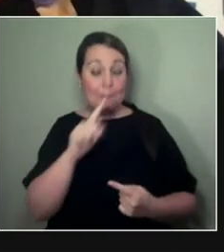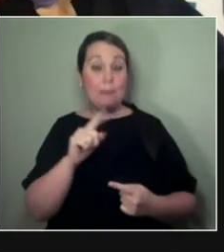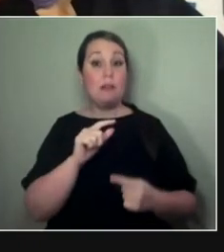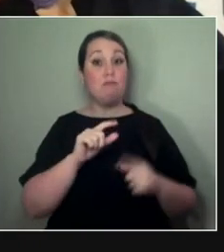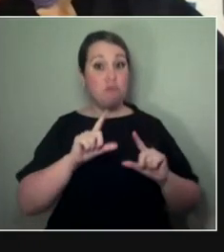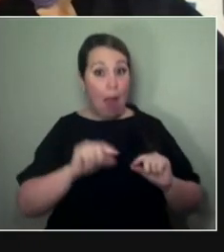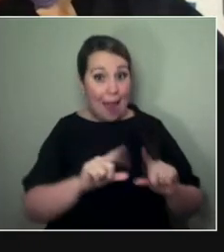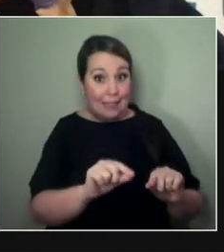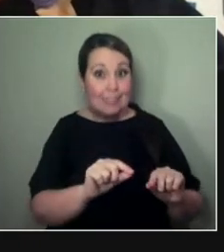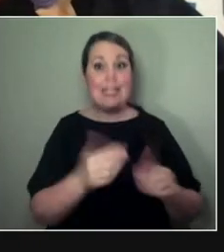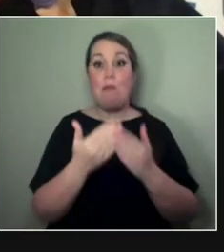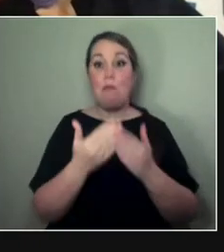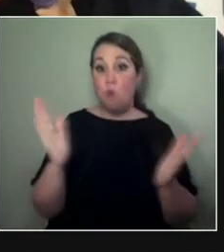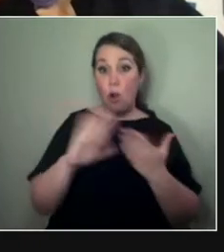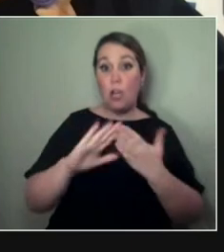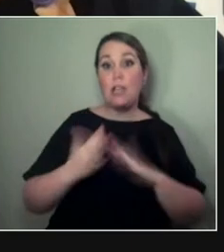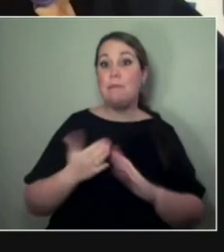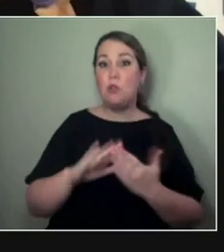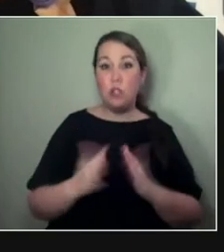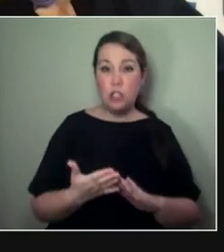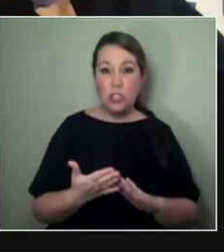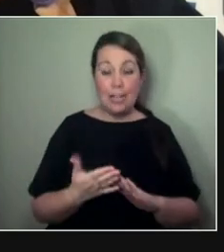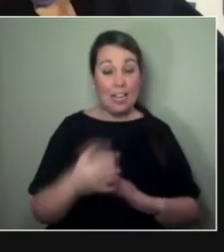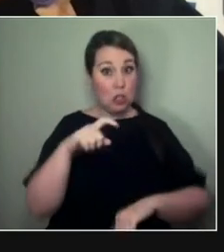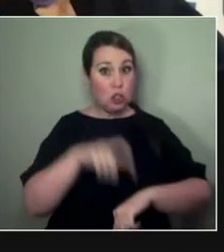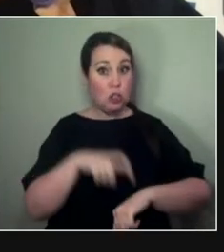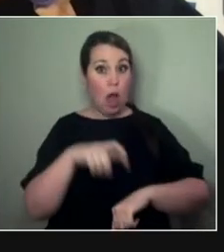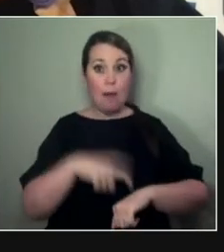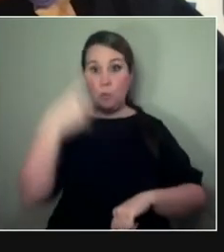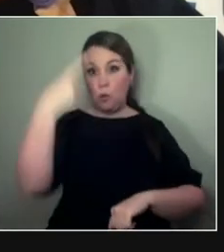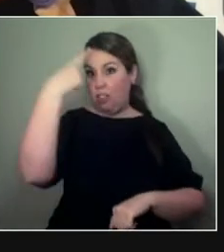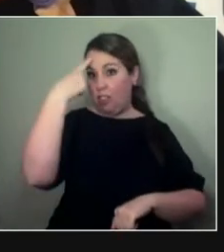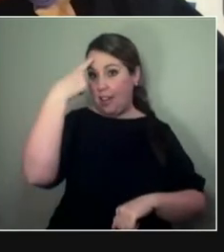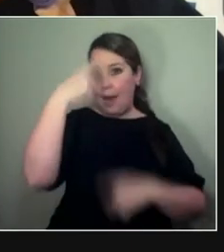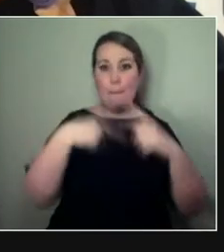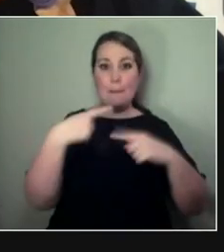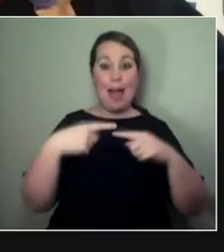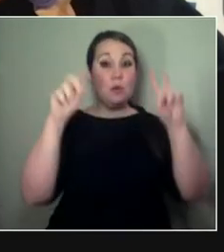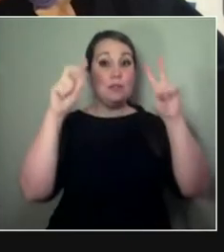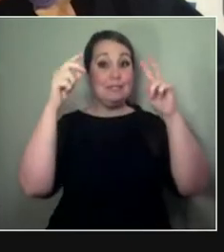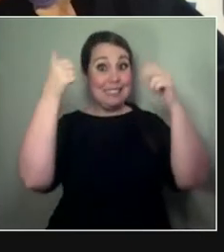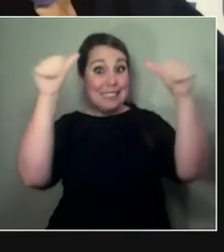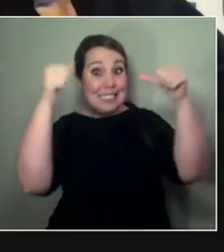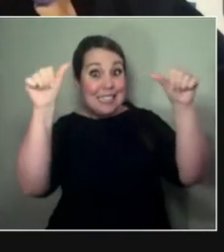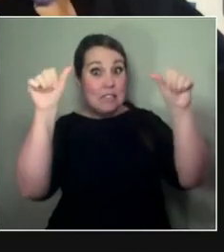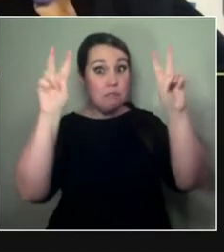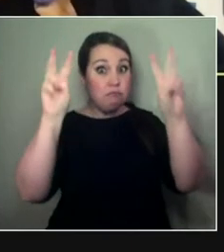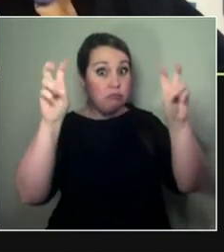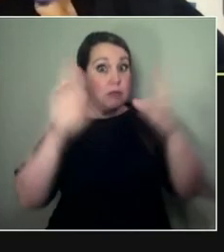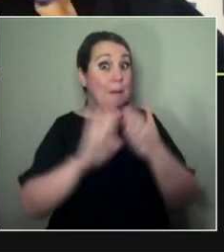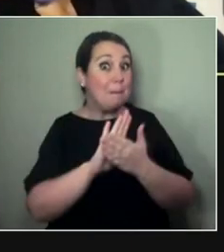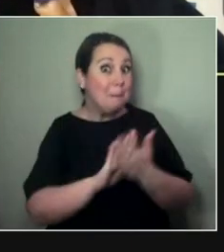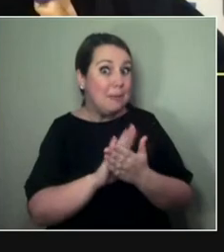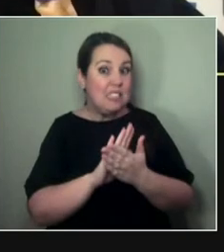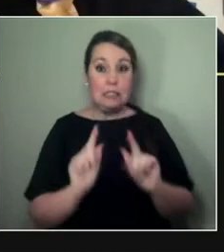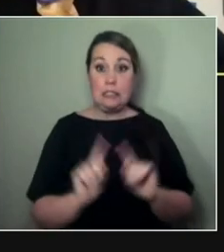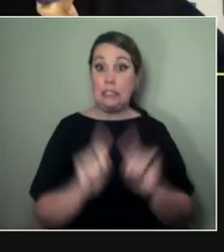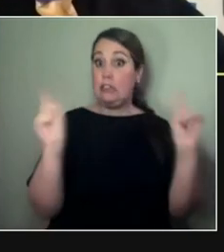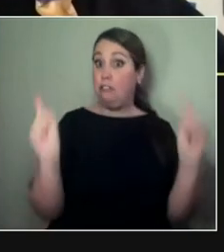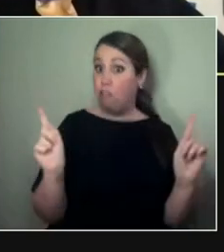as well as a broader artistic community? Should we take this moment to reflect on what we truly value?